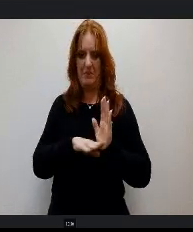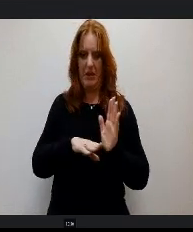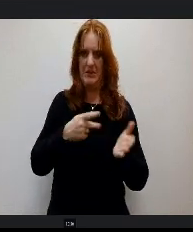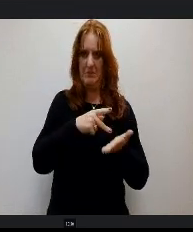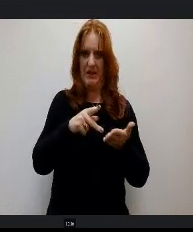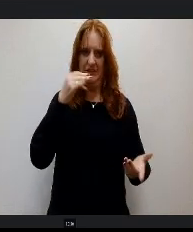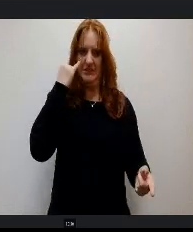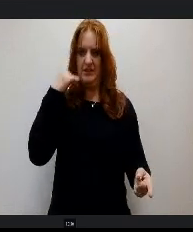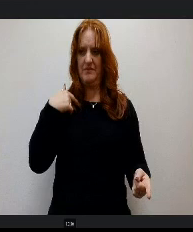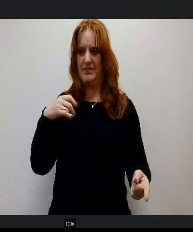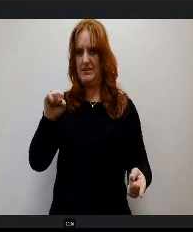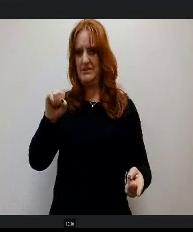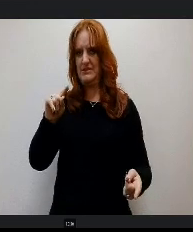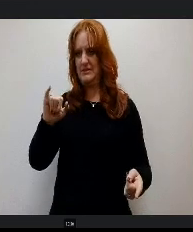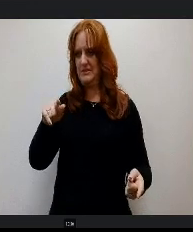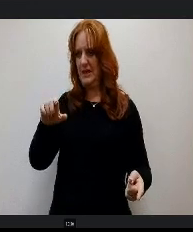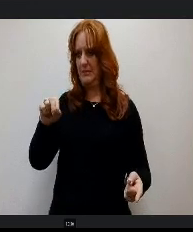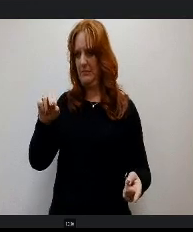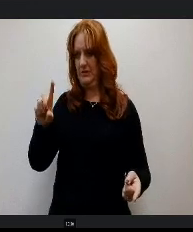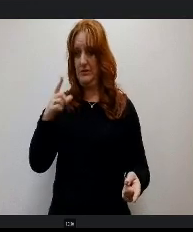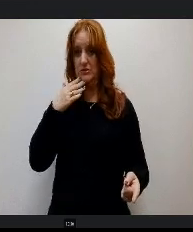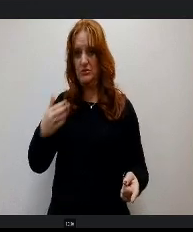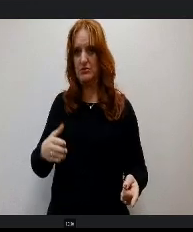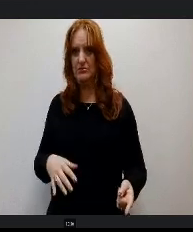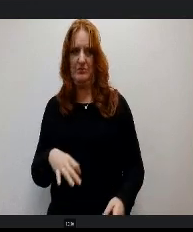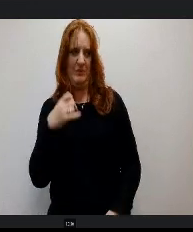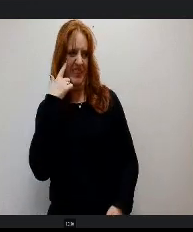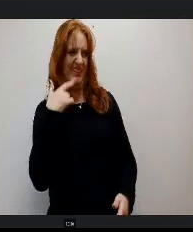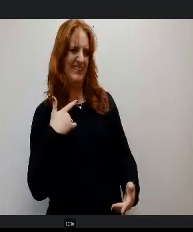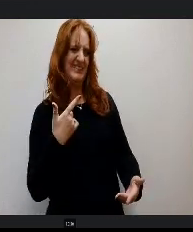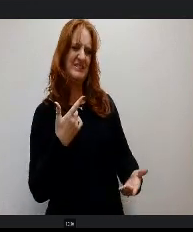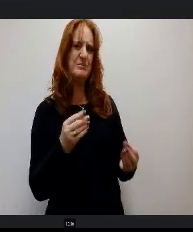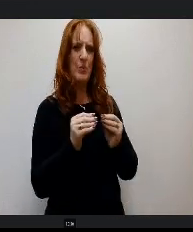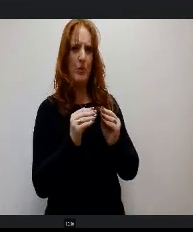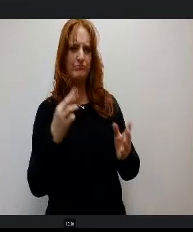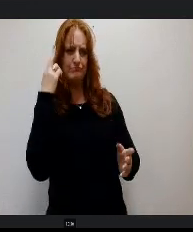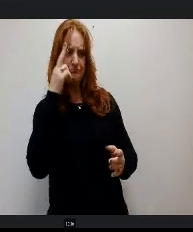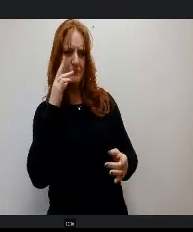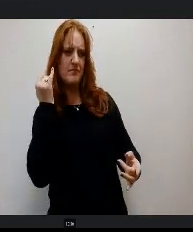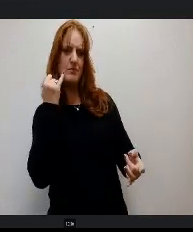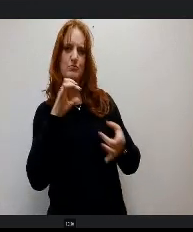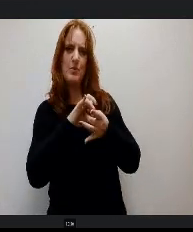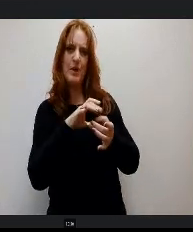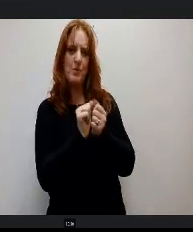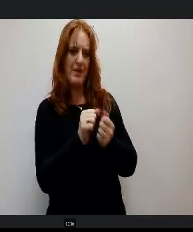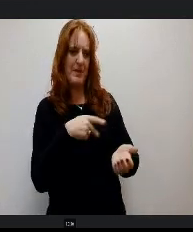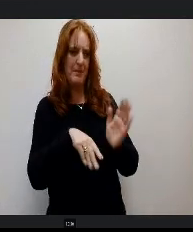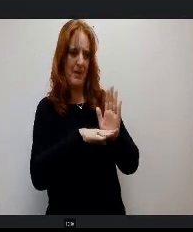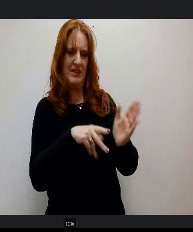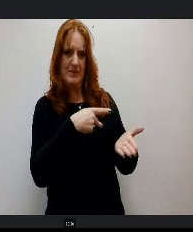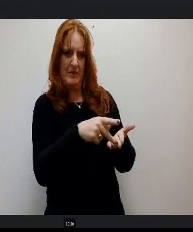We feel it's more reason to have it tied to the base so o it's more commiserate with what we're doing with other with our overall